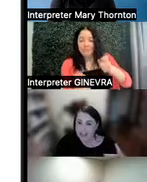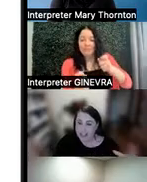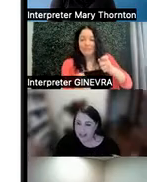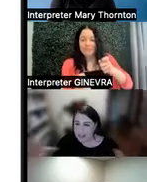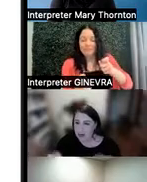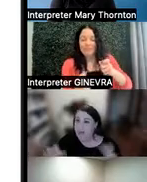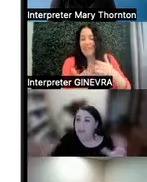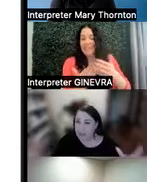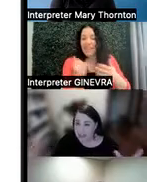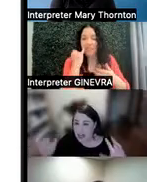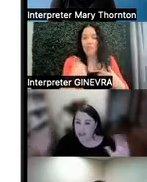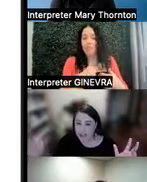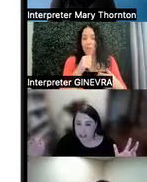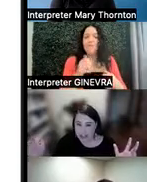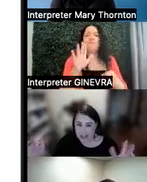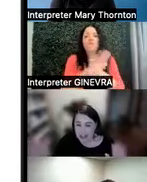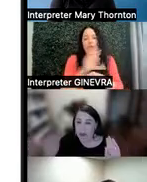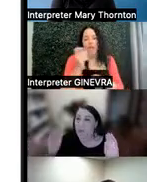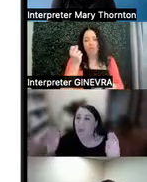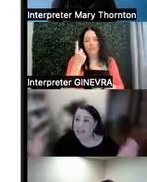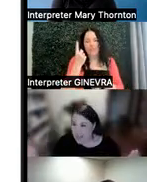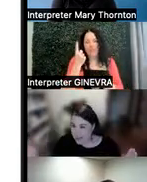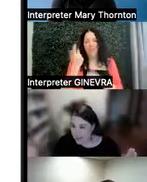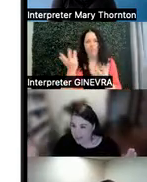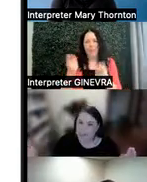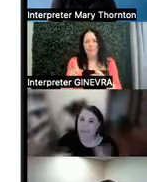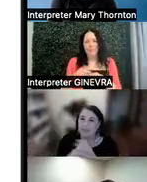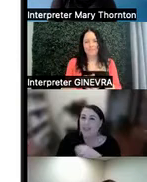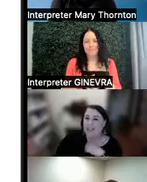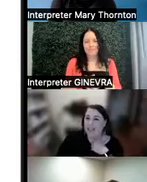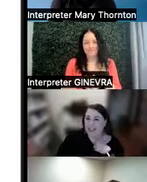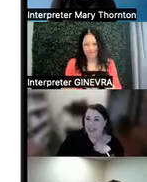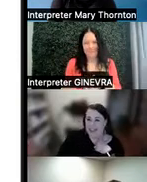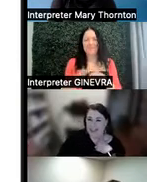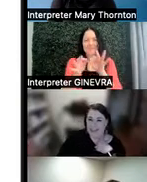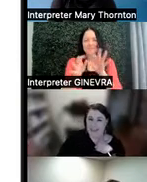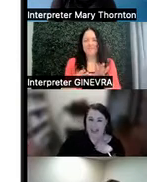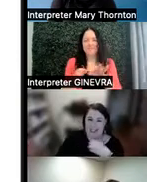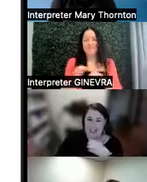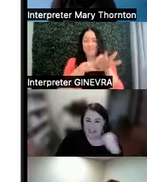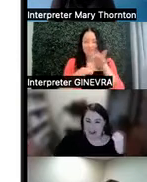if we don't fully understand what is happening. All righty.